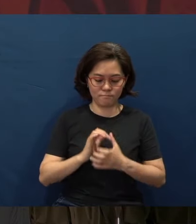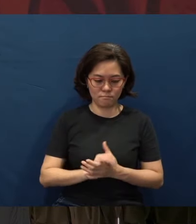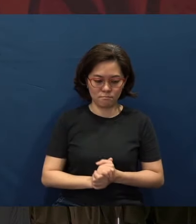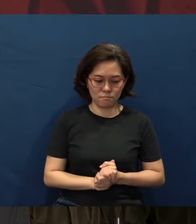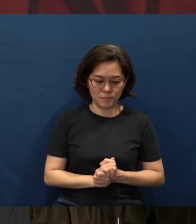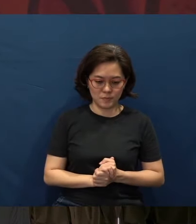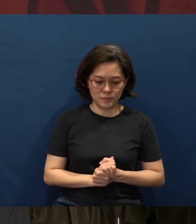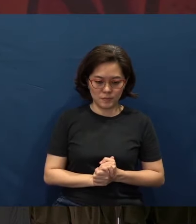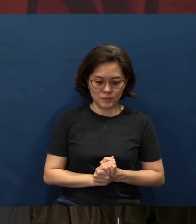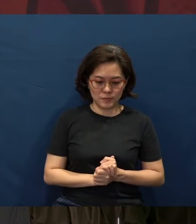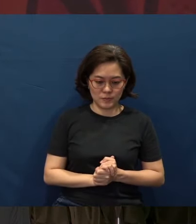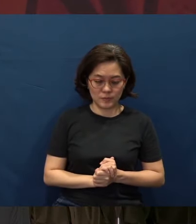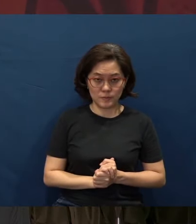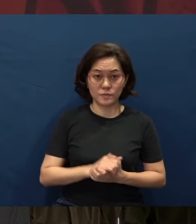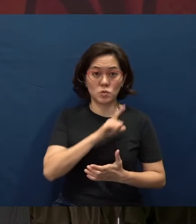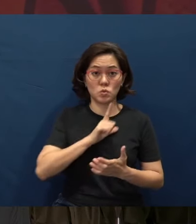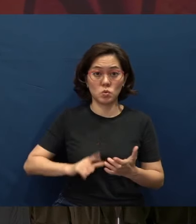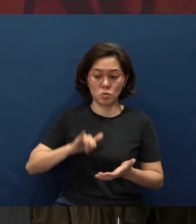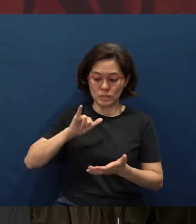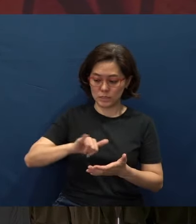Lord, this morning, we just want to come before You